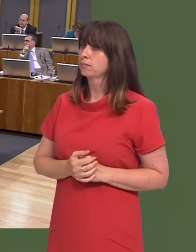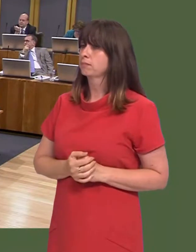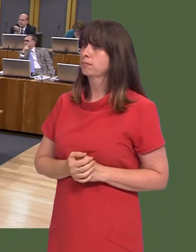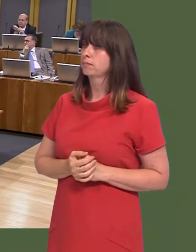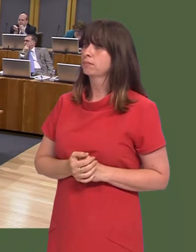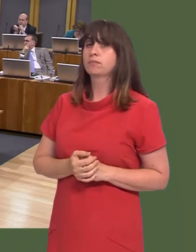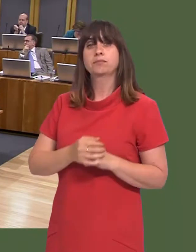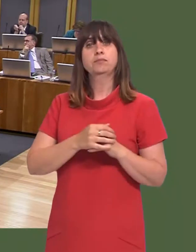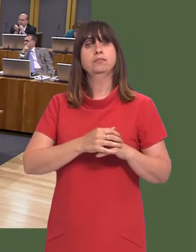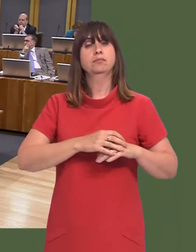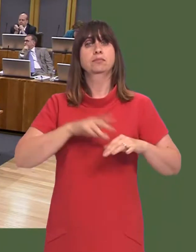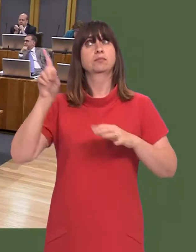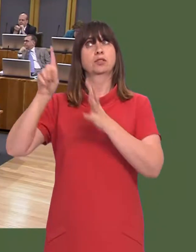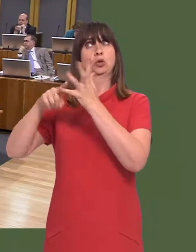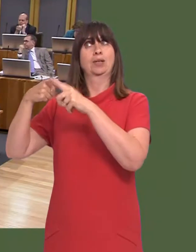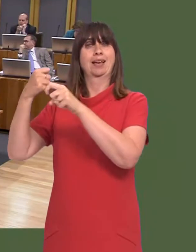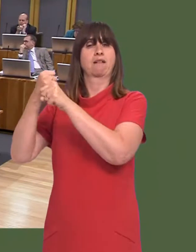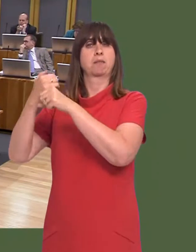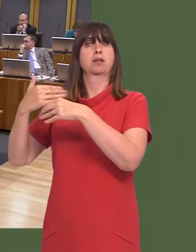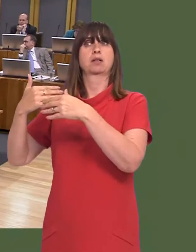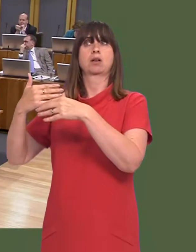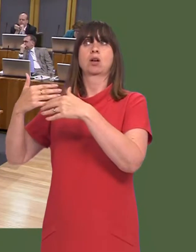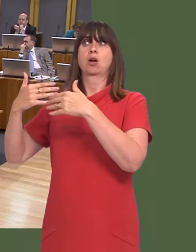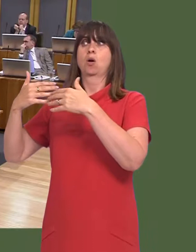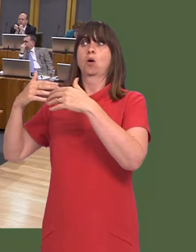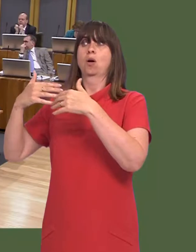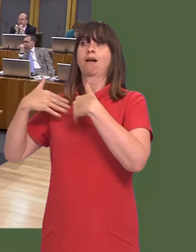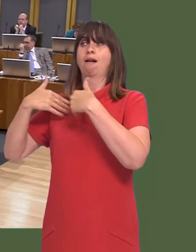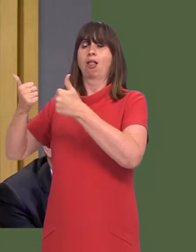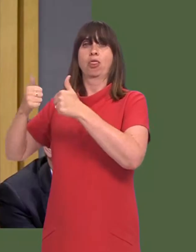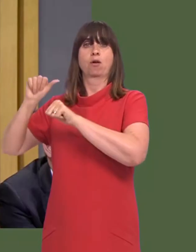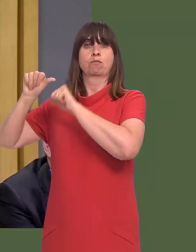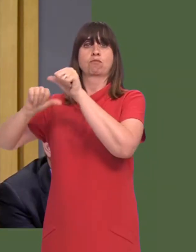As youíll be aware, the UK Governmentís Work and Health Programme in Wales is currently